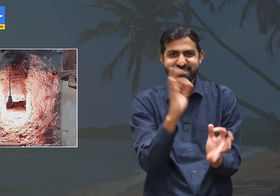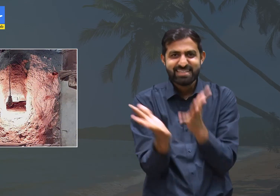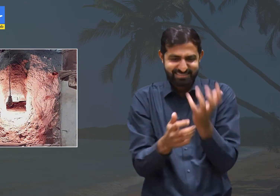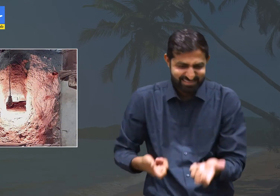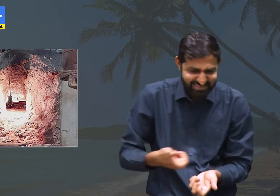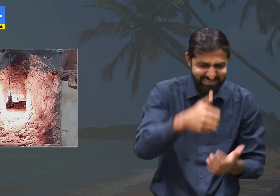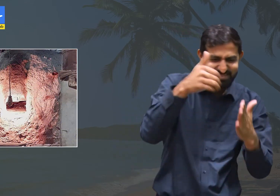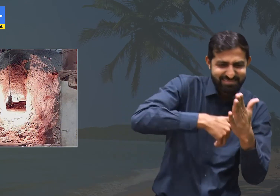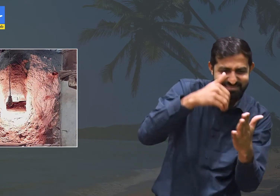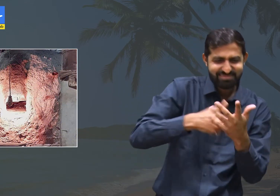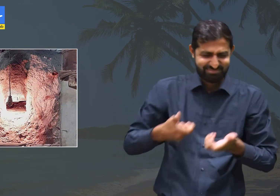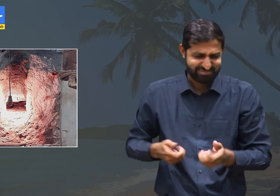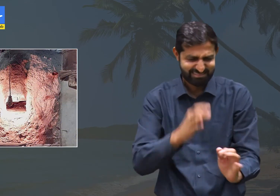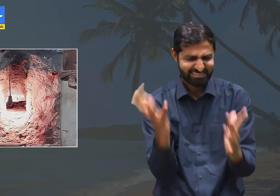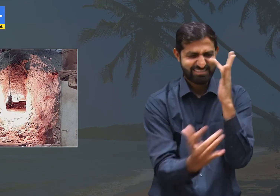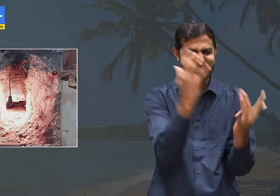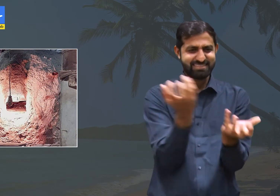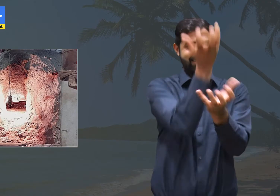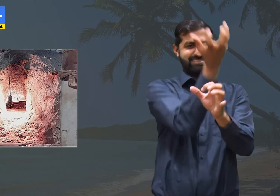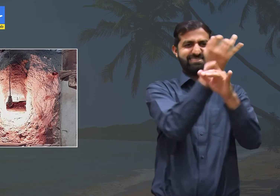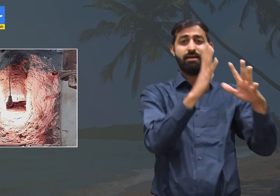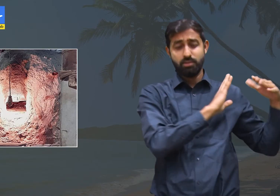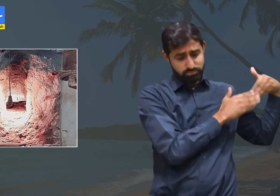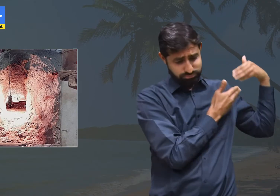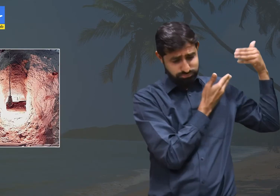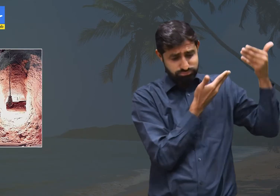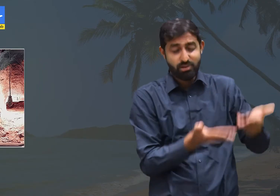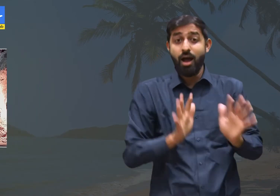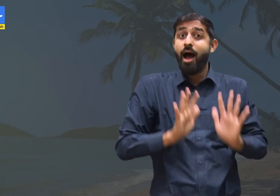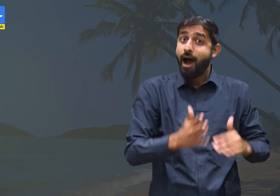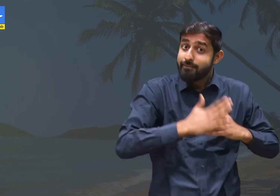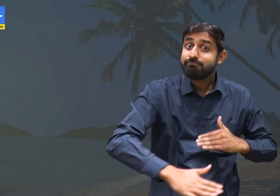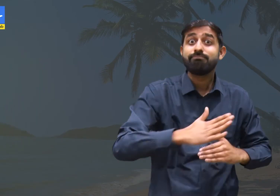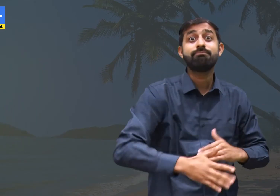the fire in the furnaces are still in use.